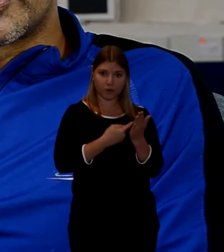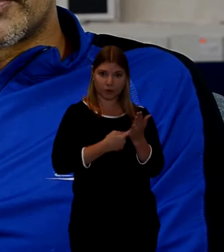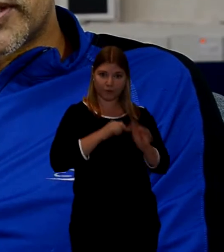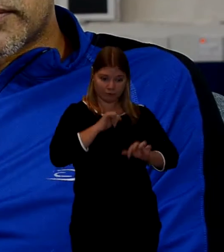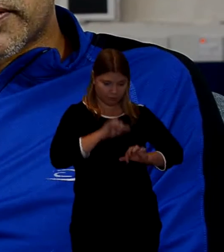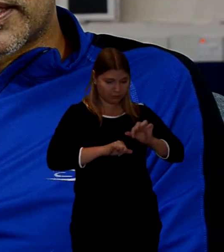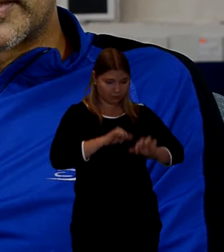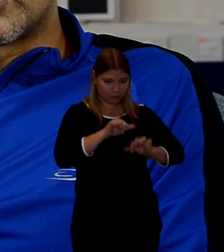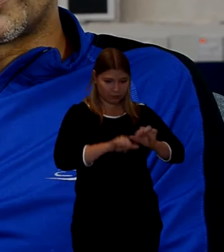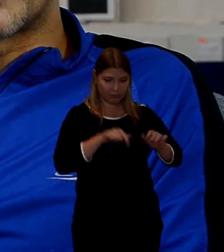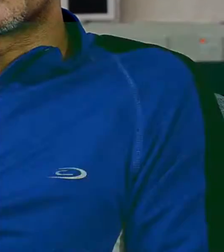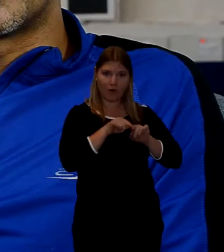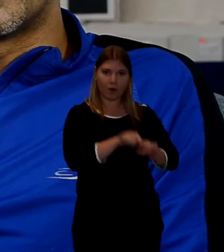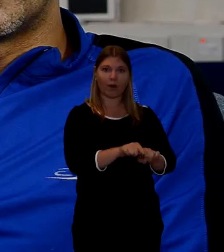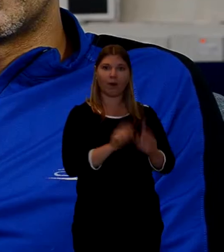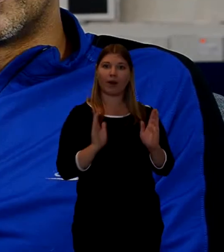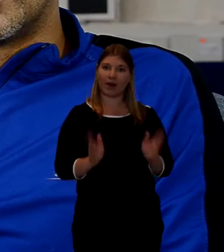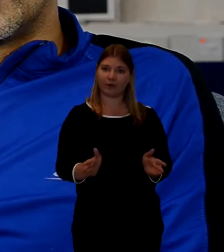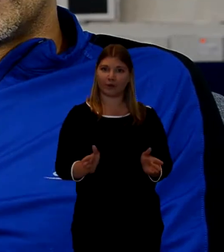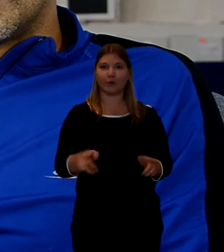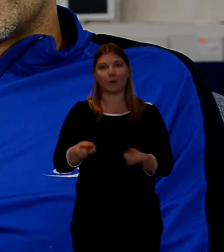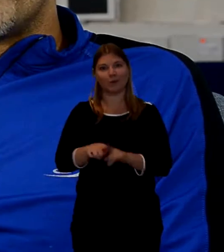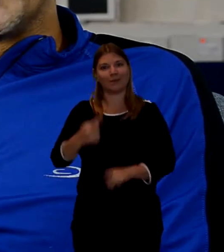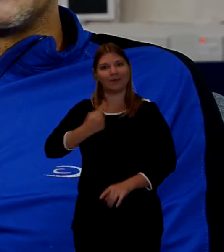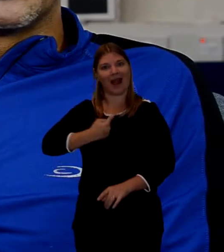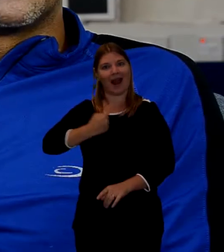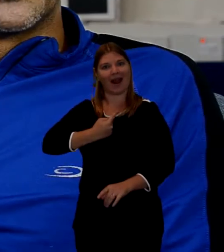Specific things you have to do being the eldest son.